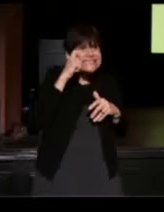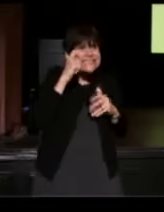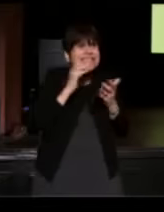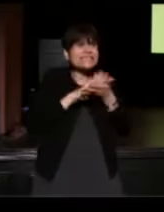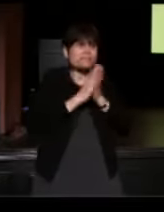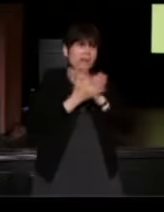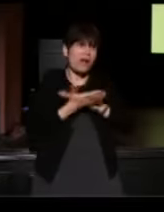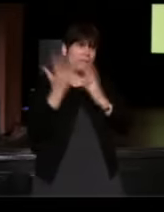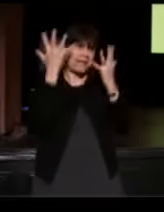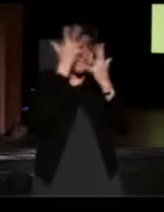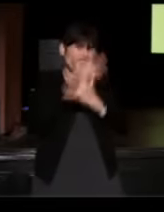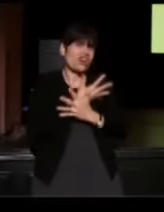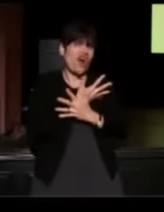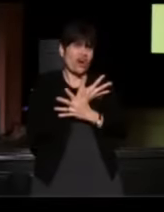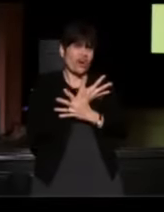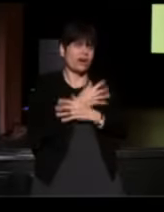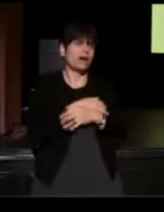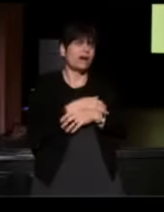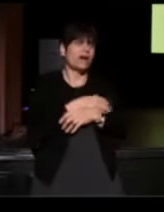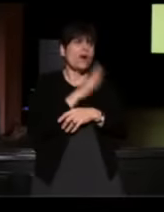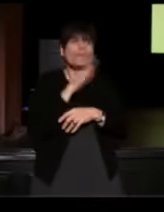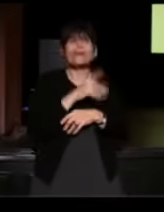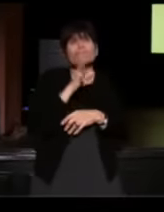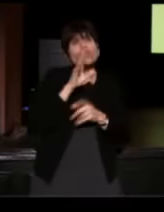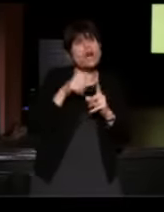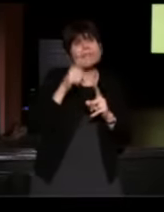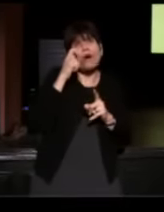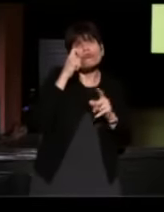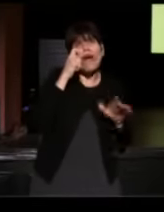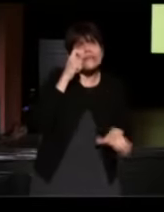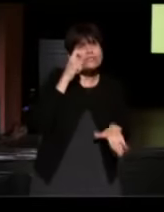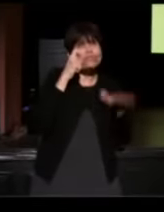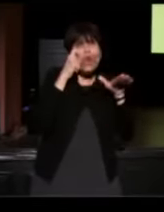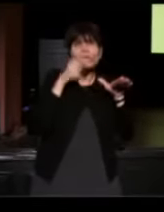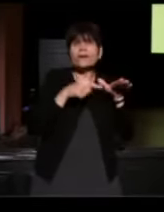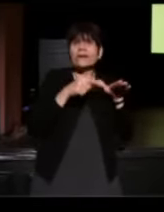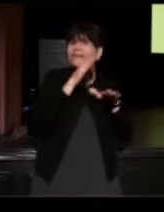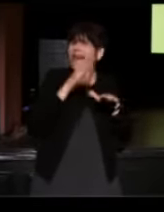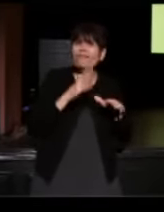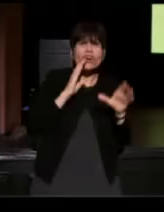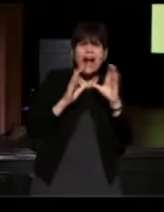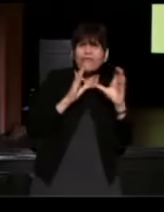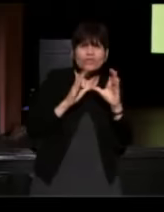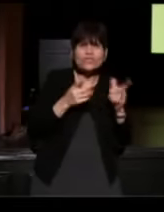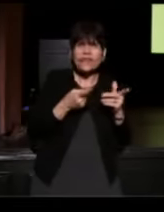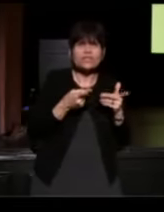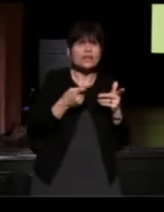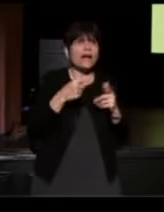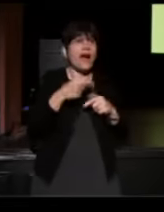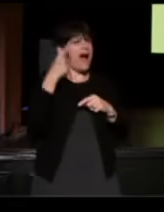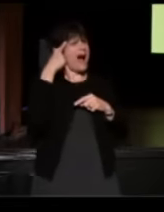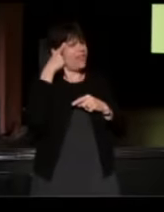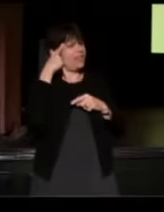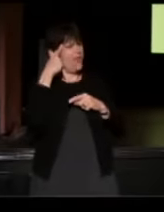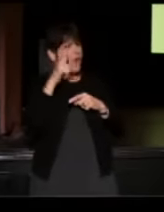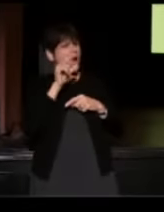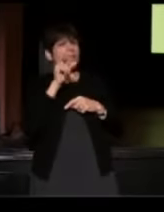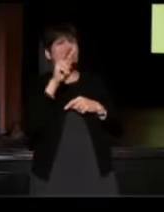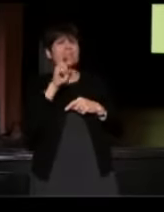(Alex) We never talked about race growing up, I just don't think that was ever a conversation. (Patsy) I thought that the love would conquer all